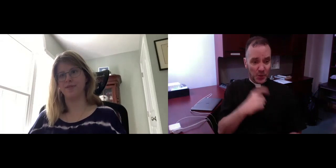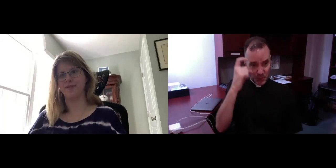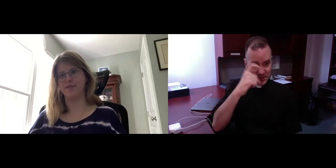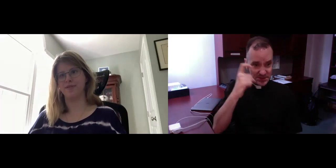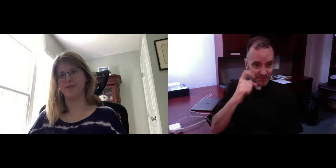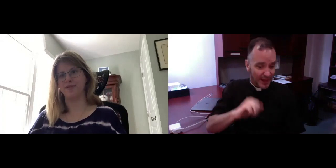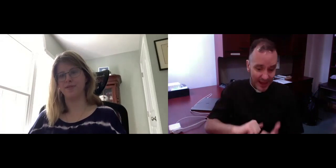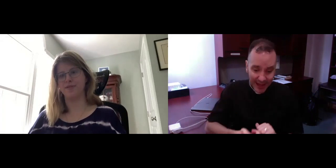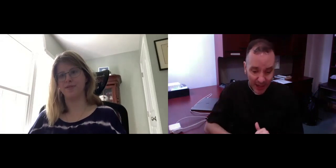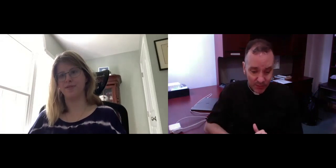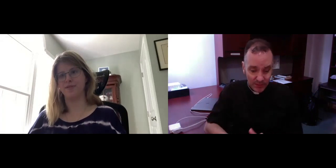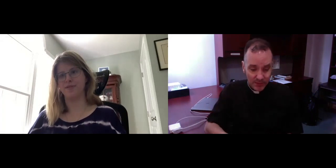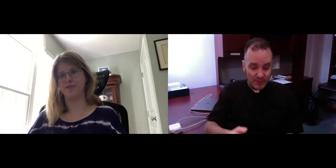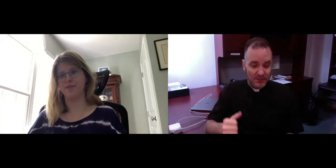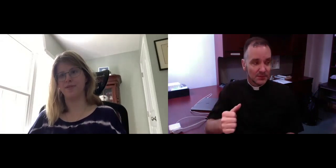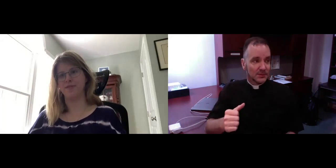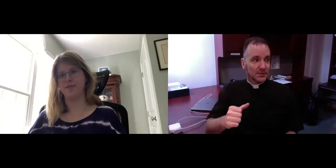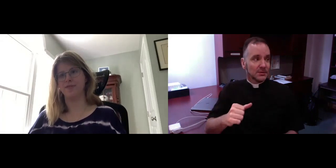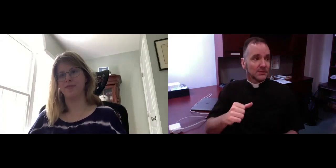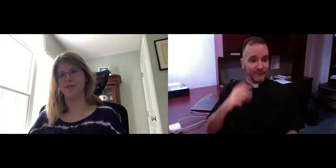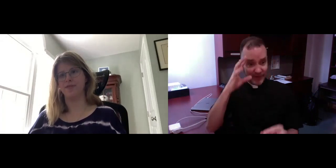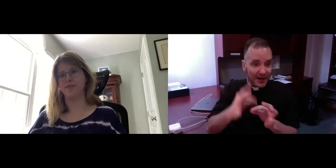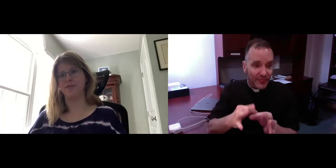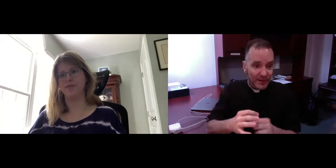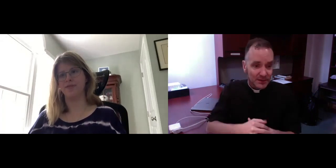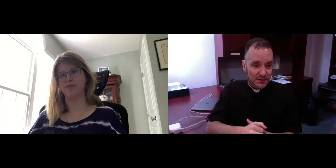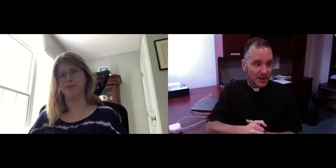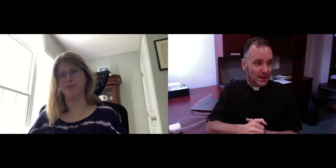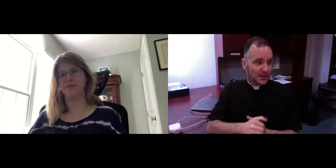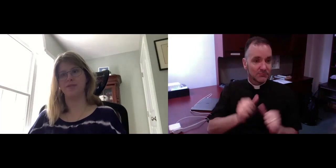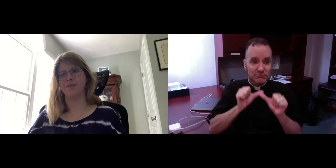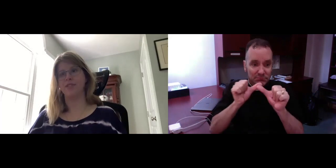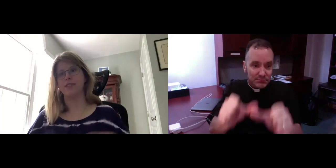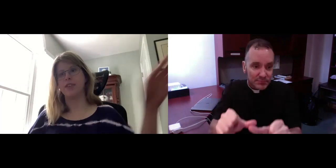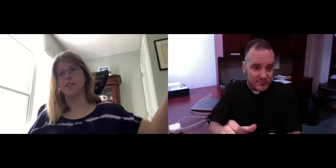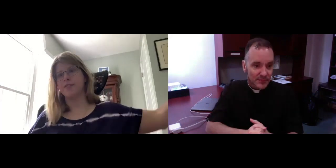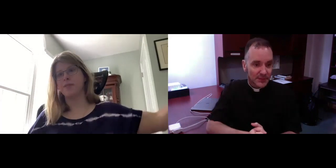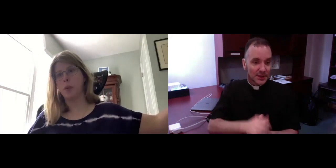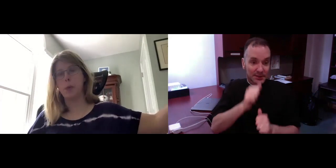give us wisdom. When we listen to their stories, when we hear other people's